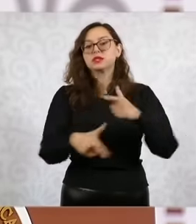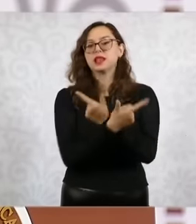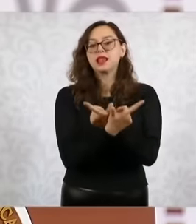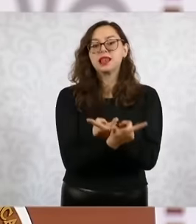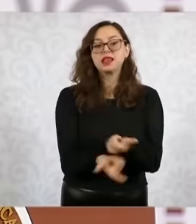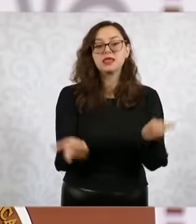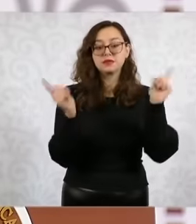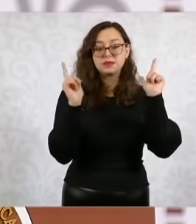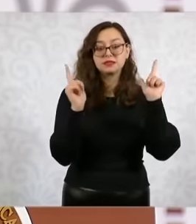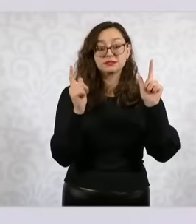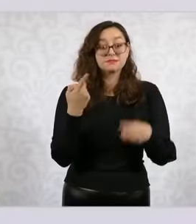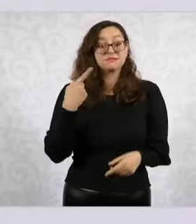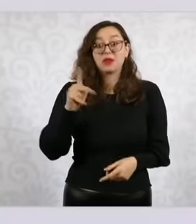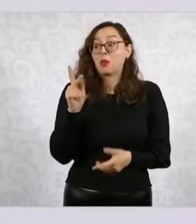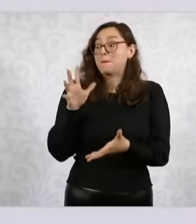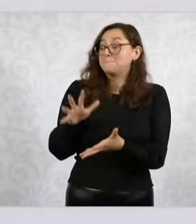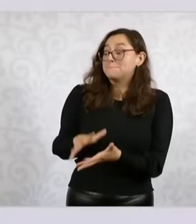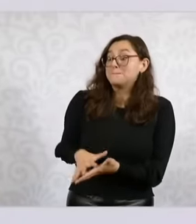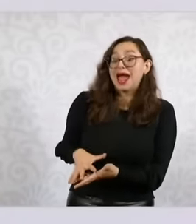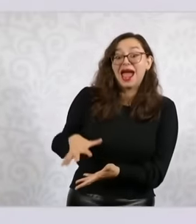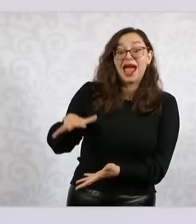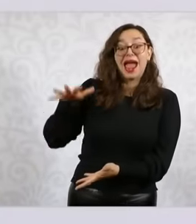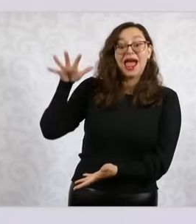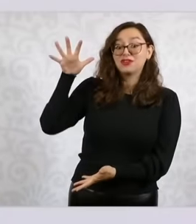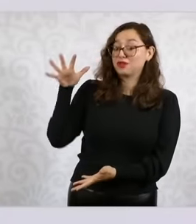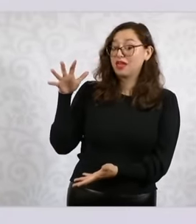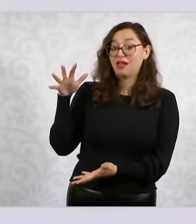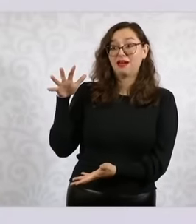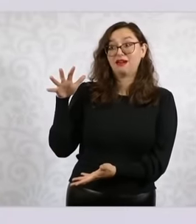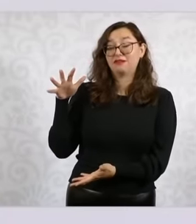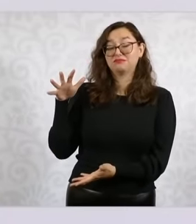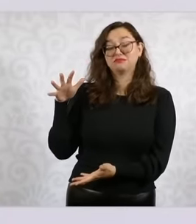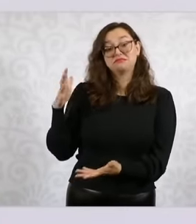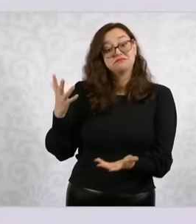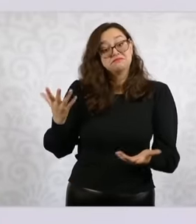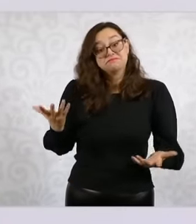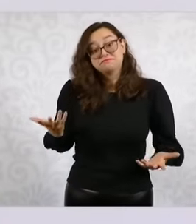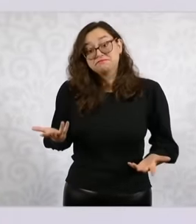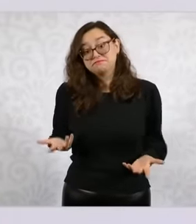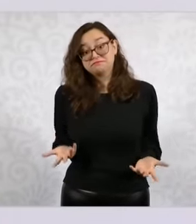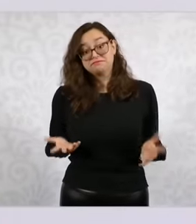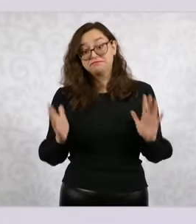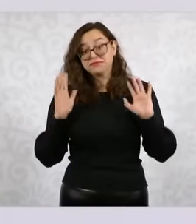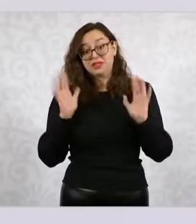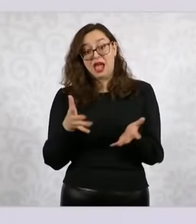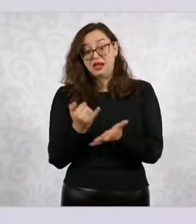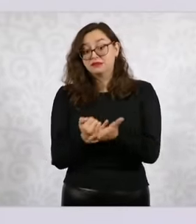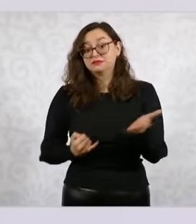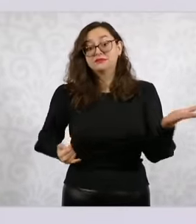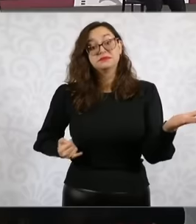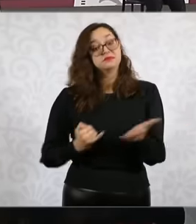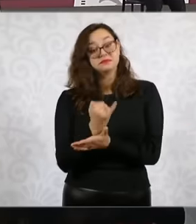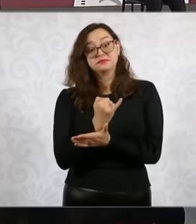there is a large majority who said at the time and who wants the transformation to continue information